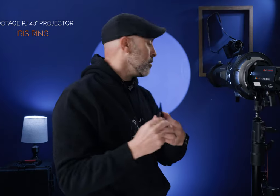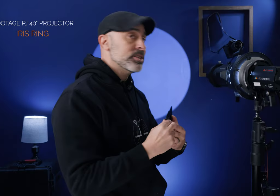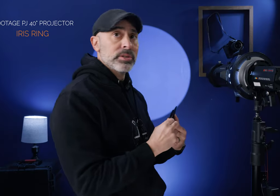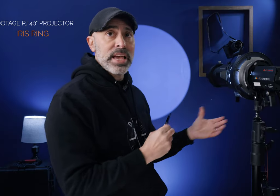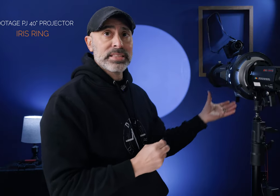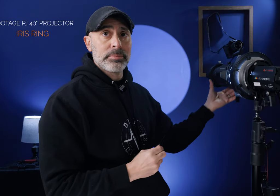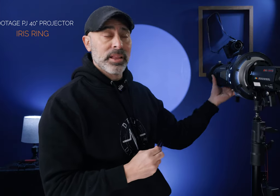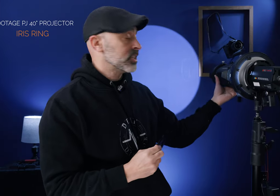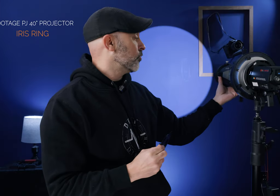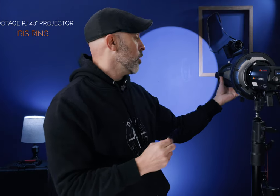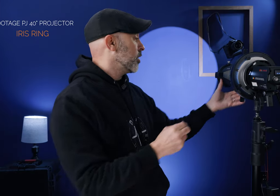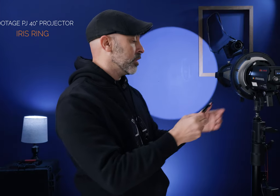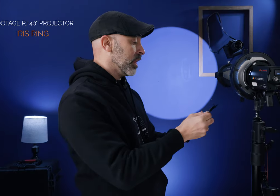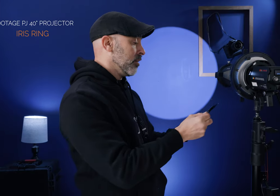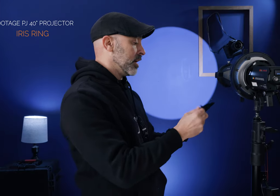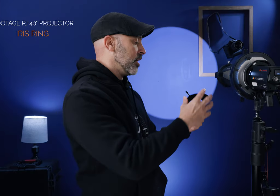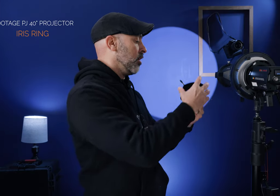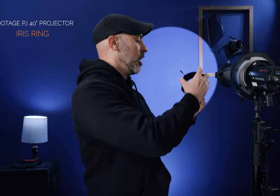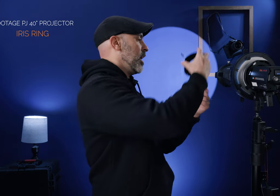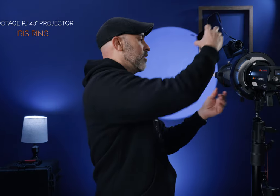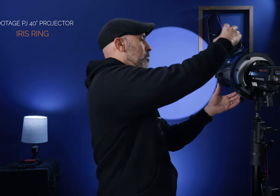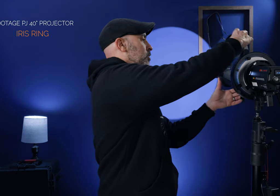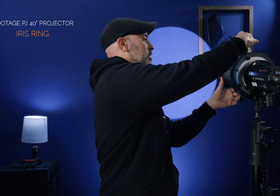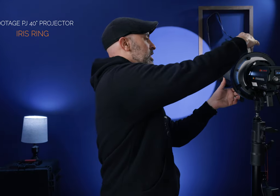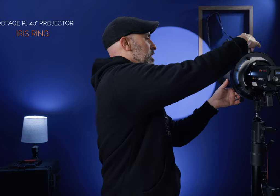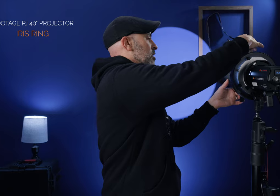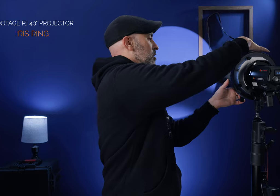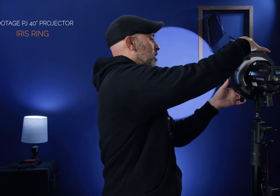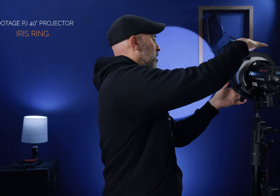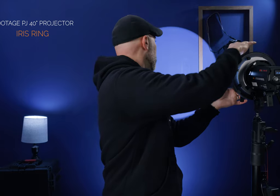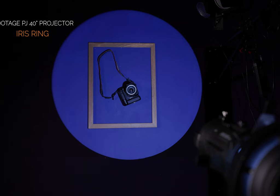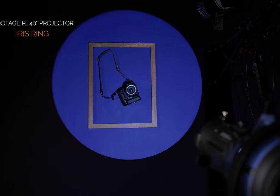means you can take something like this 40° light right here and if I put this in here and if you